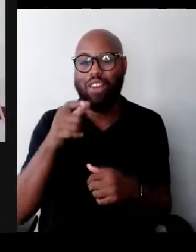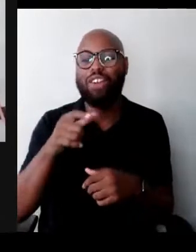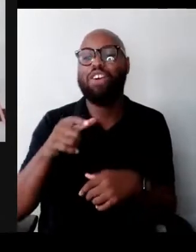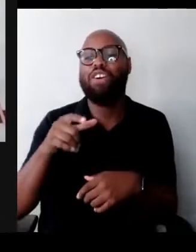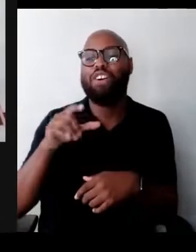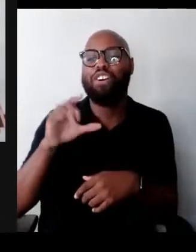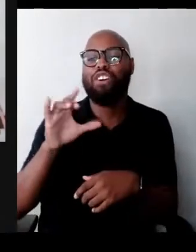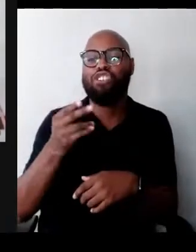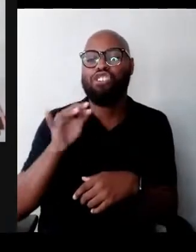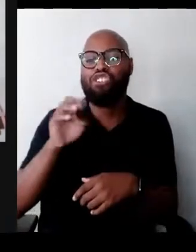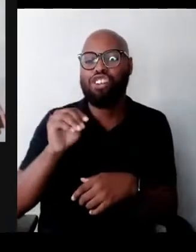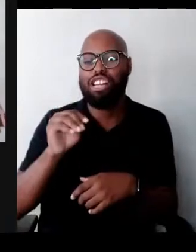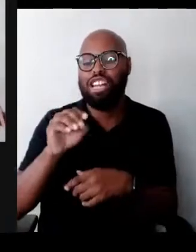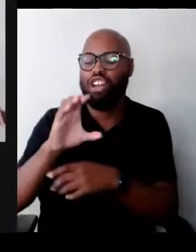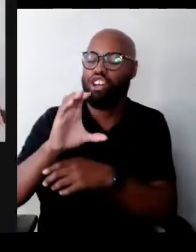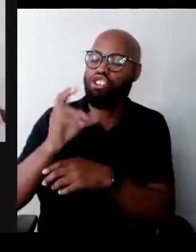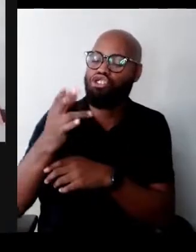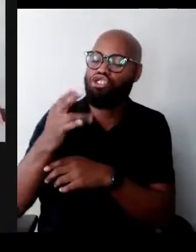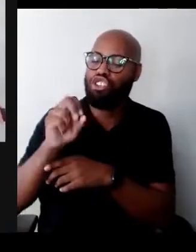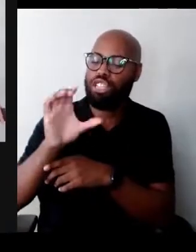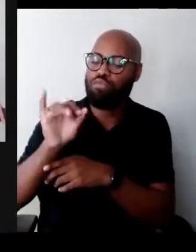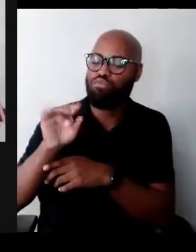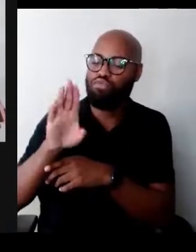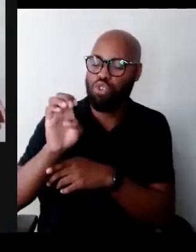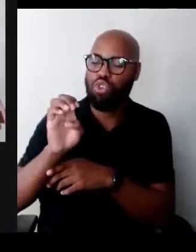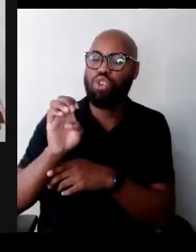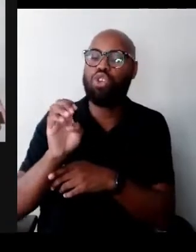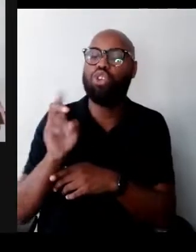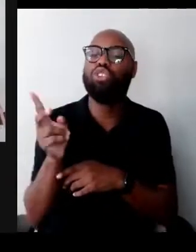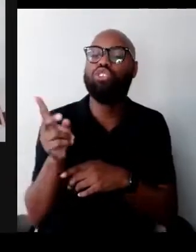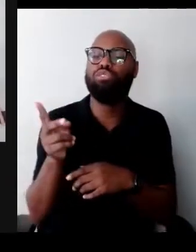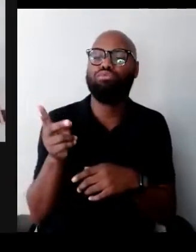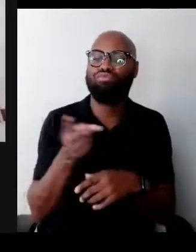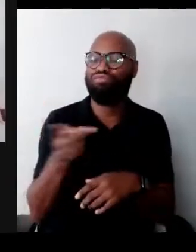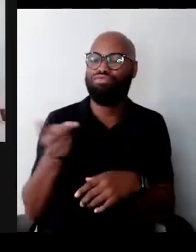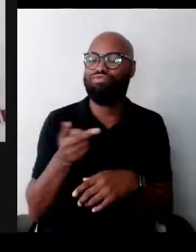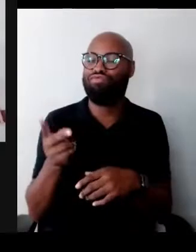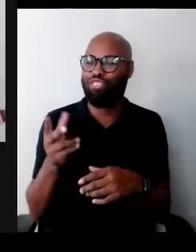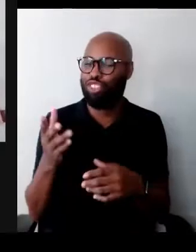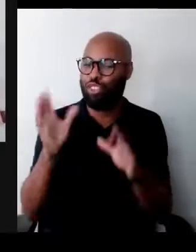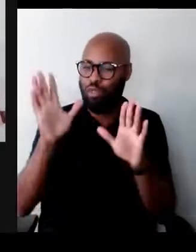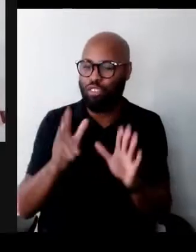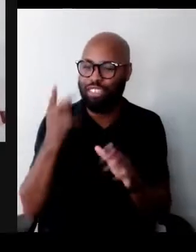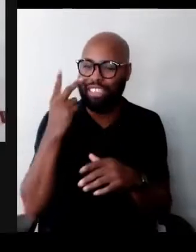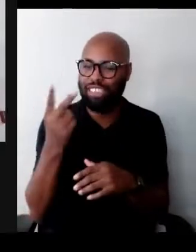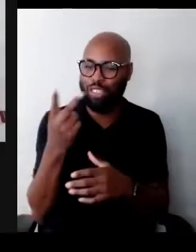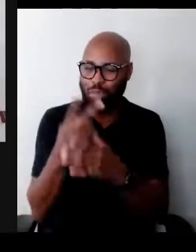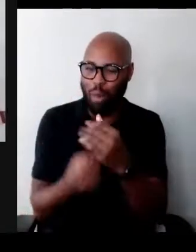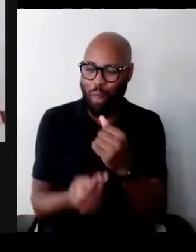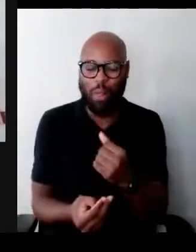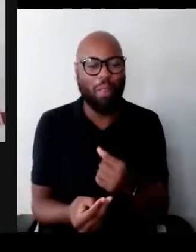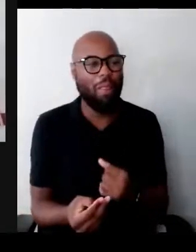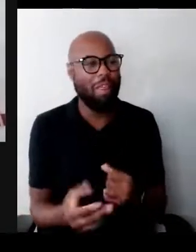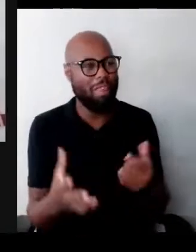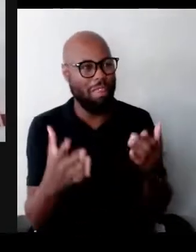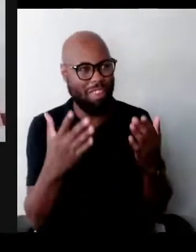Morley and Chris, it's wonderful to see you both. Great to be here. Yeah thank you, thanks for having us. Yes.